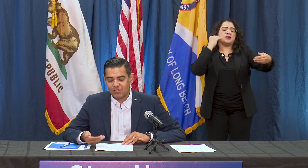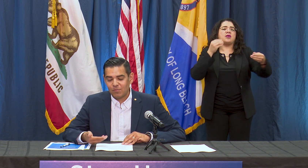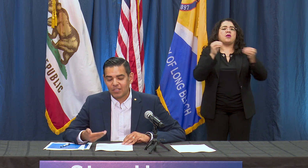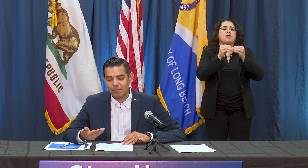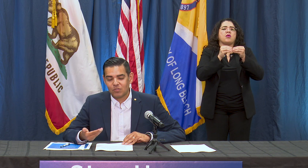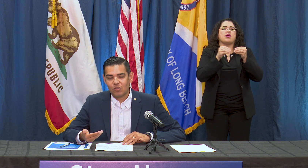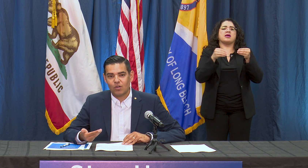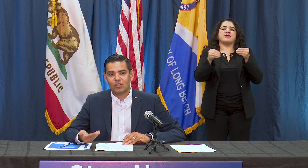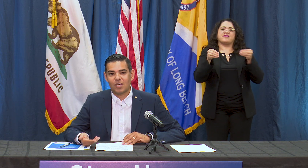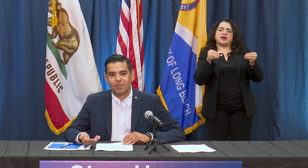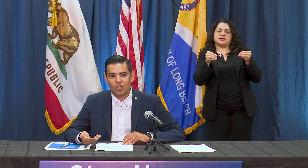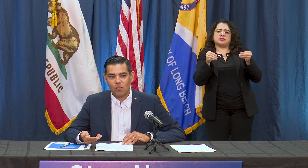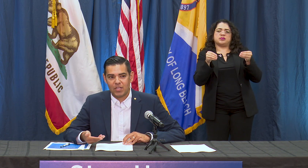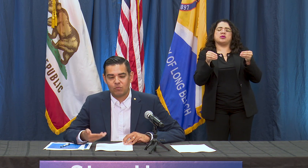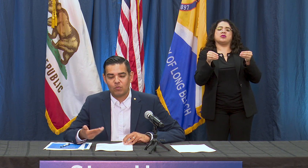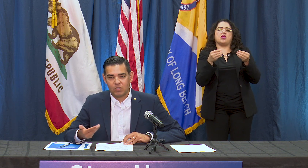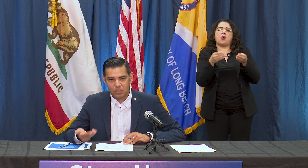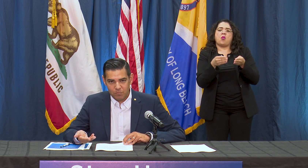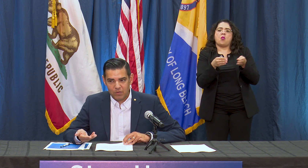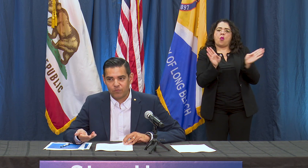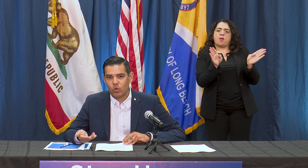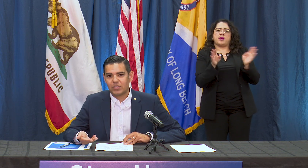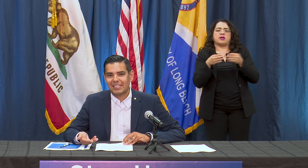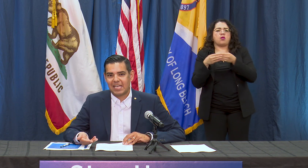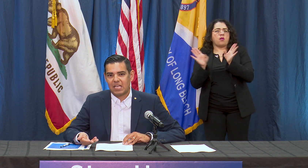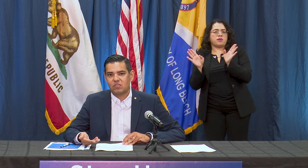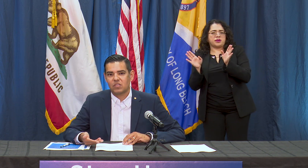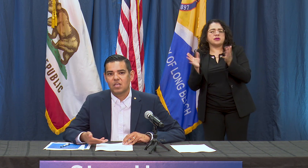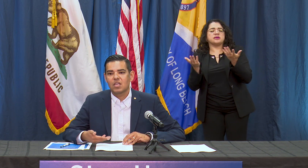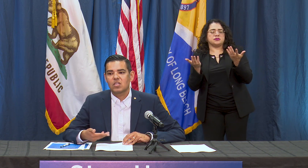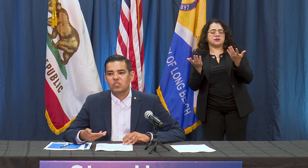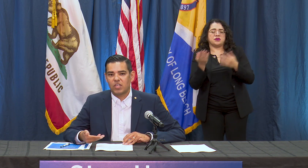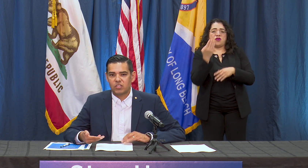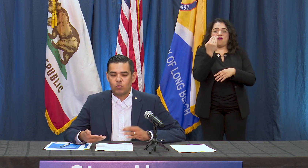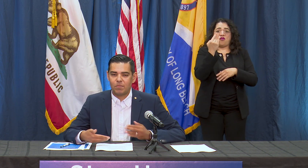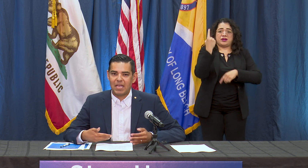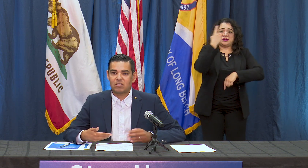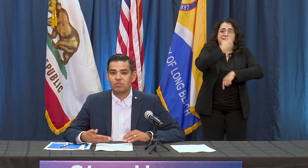like a much longer time ago but it's been 14 days since we made some